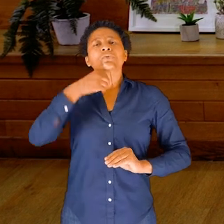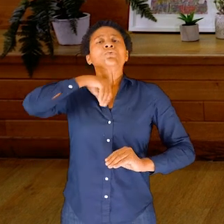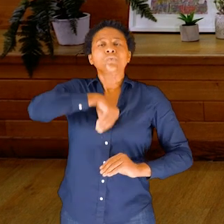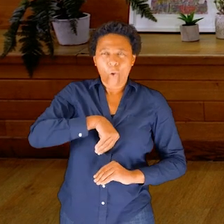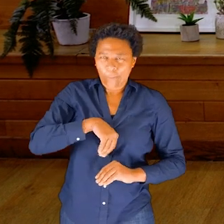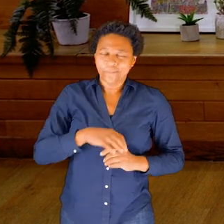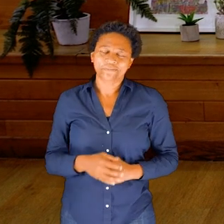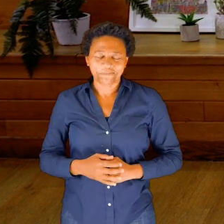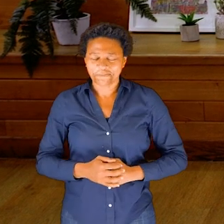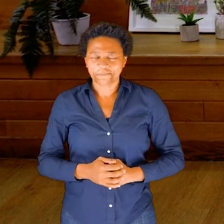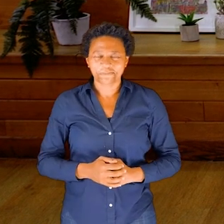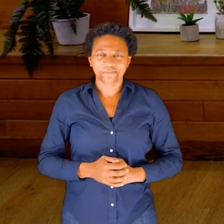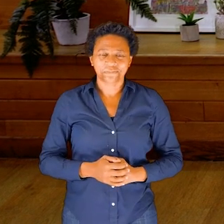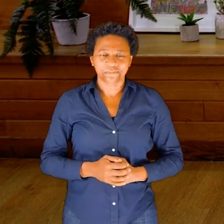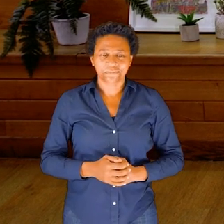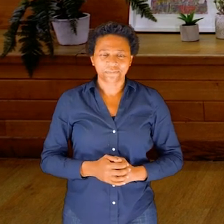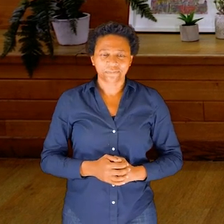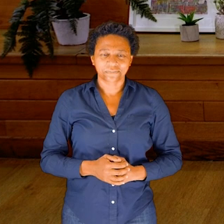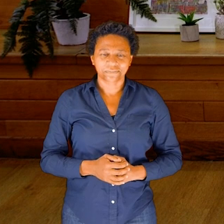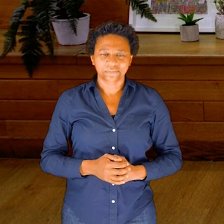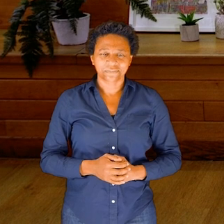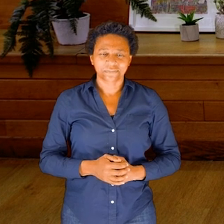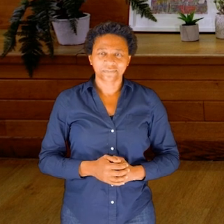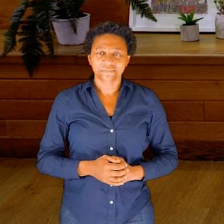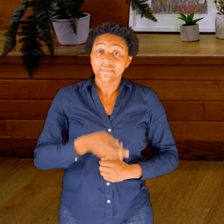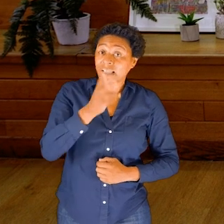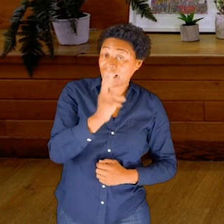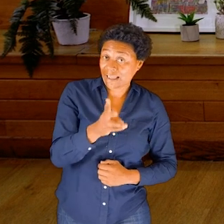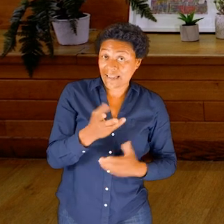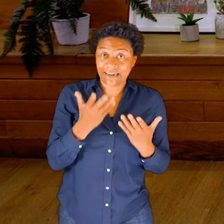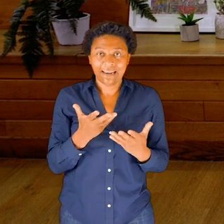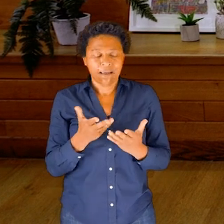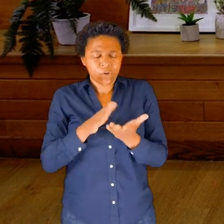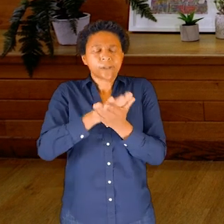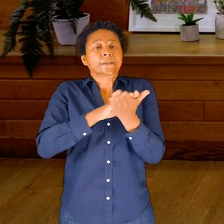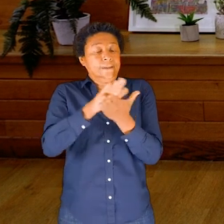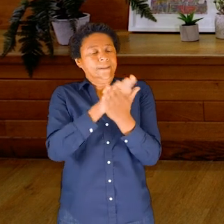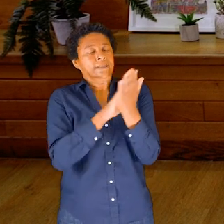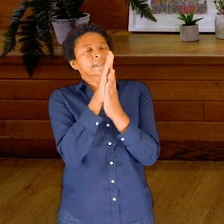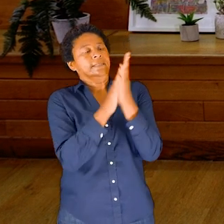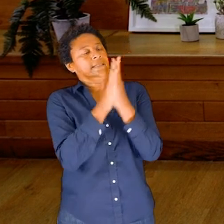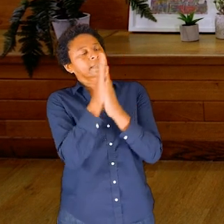Take a swallow. Once again, let’s rub the hands together. Generate a bit of heat.